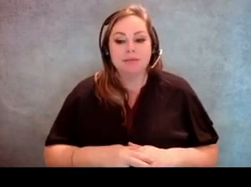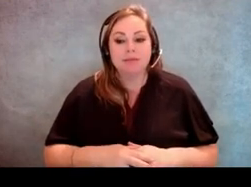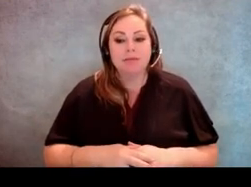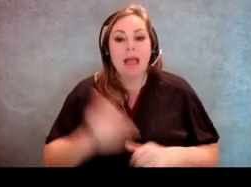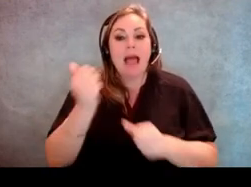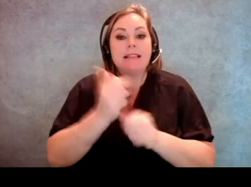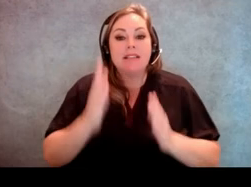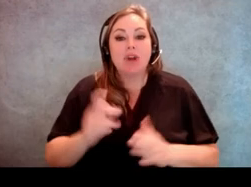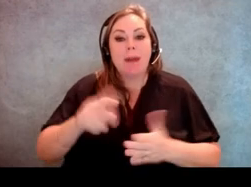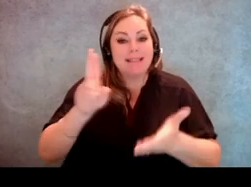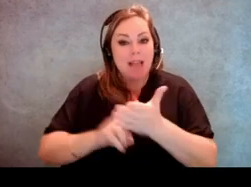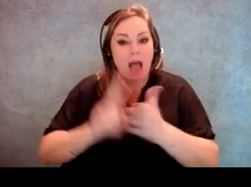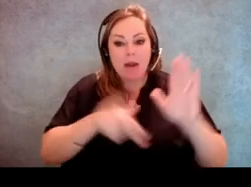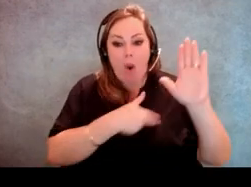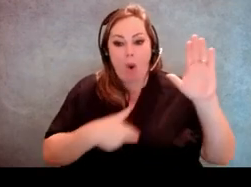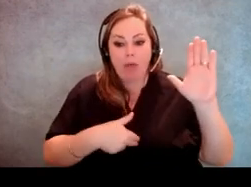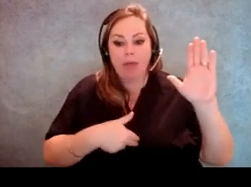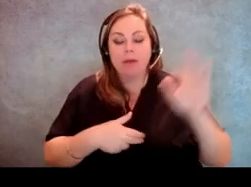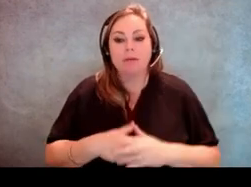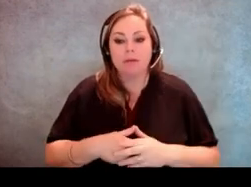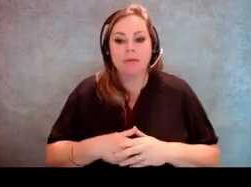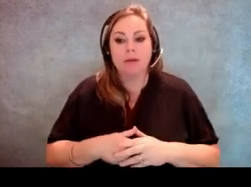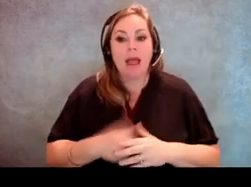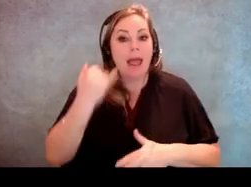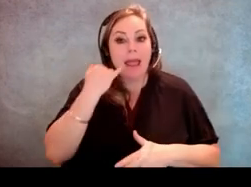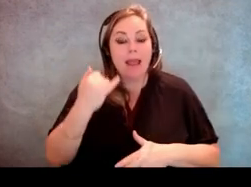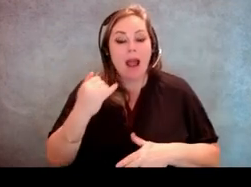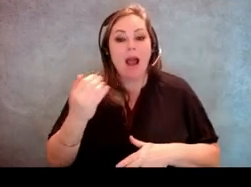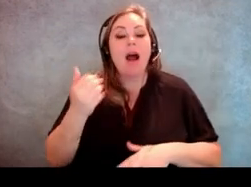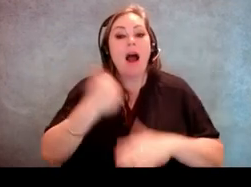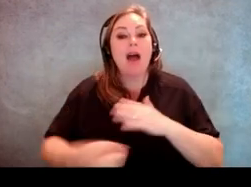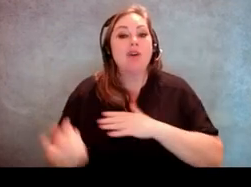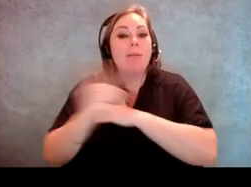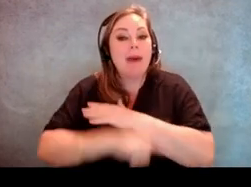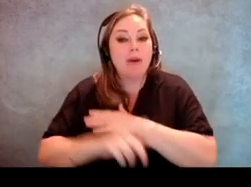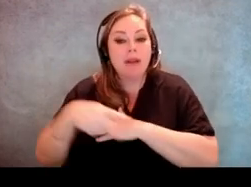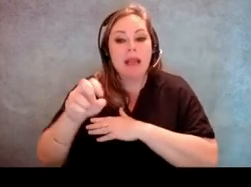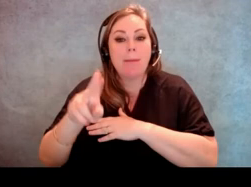had to sign an oath under penalty of perjury where they promised only to limit